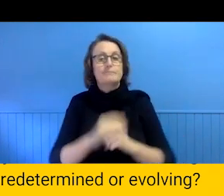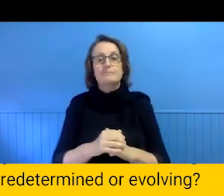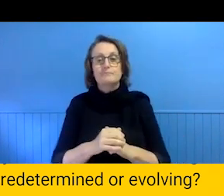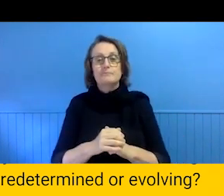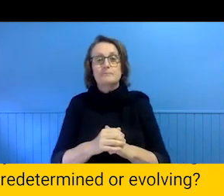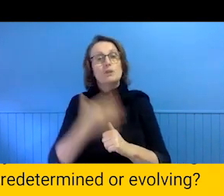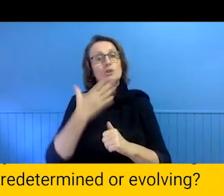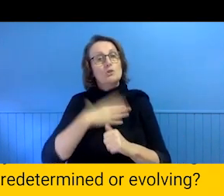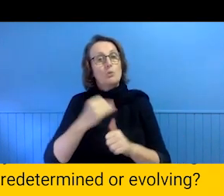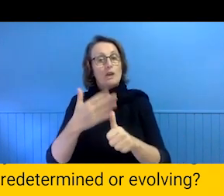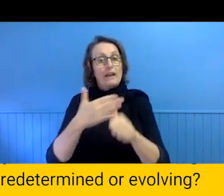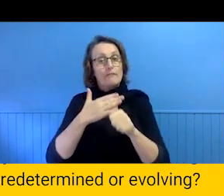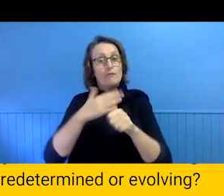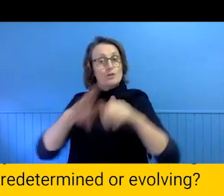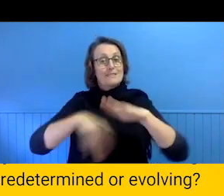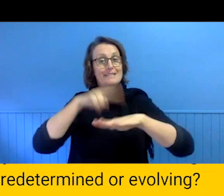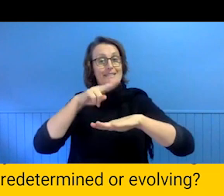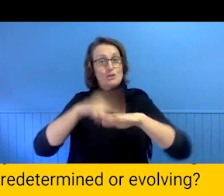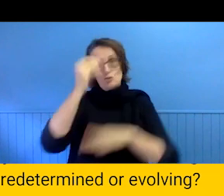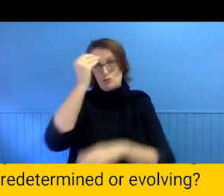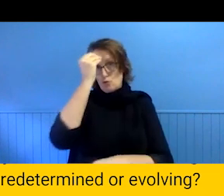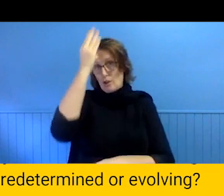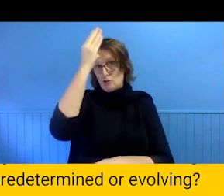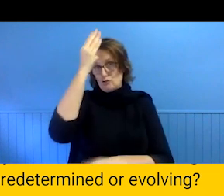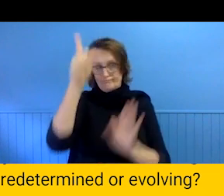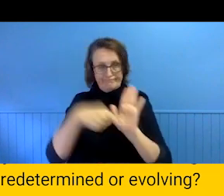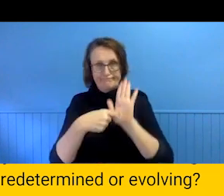want to put first nations' knowledge first, we want to make sure there is